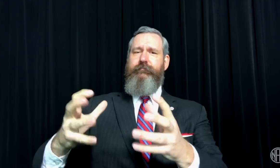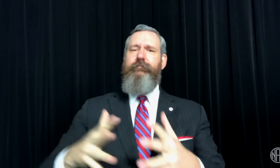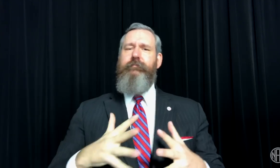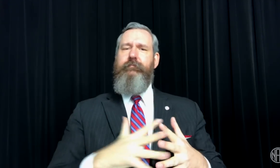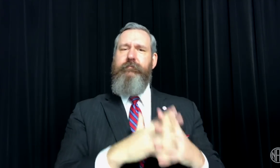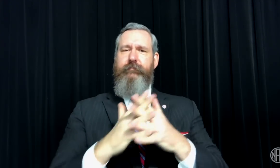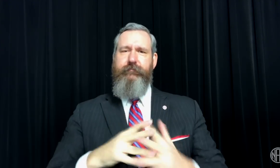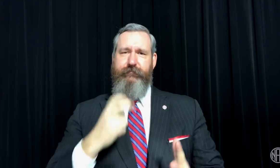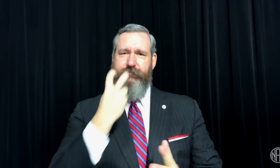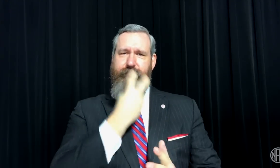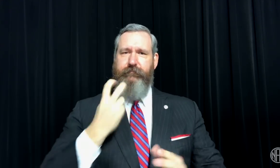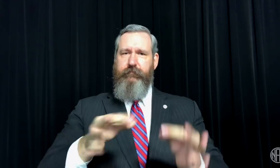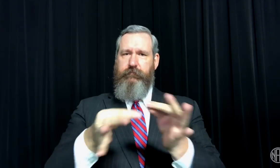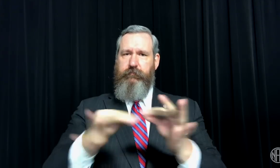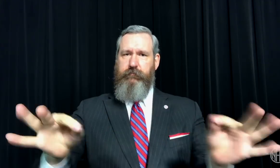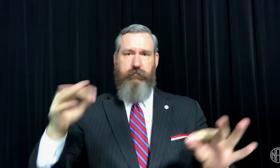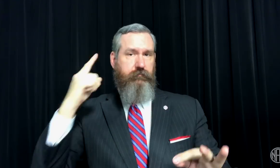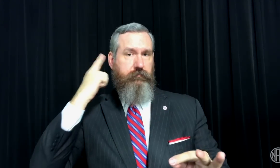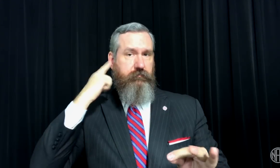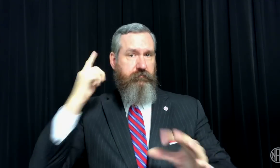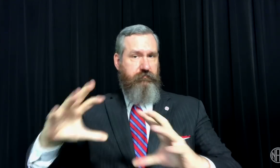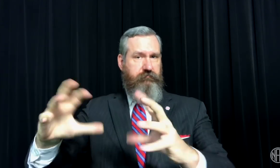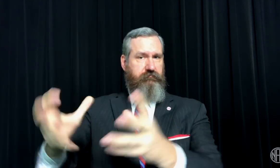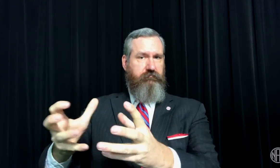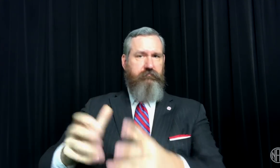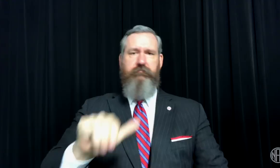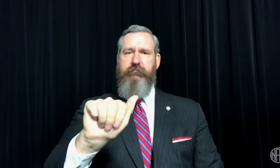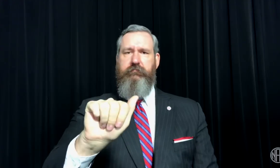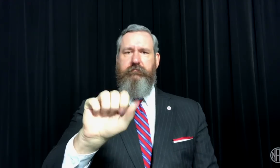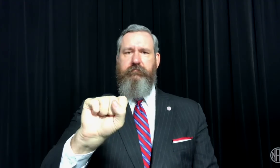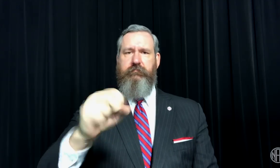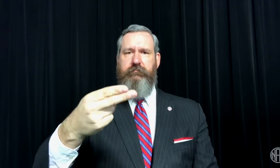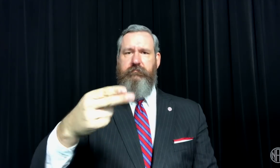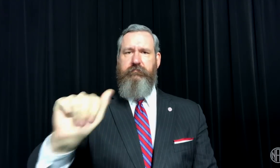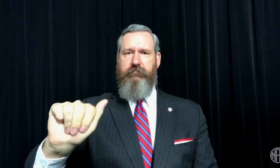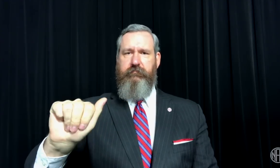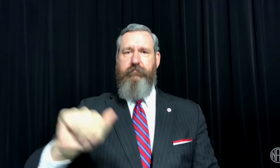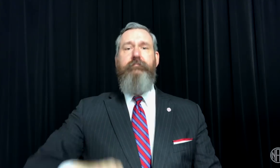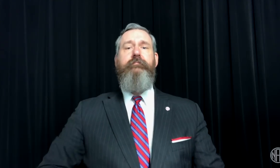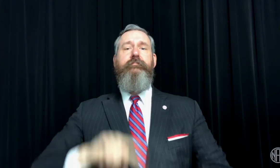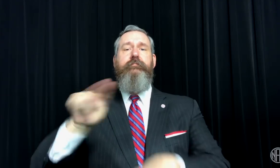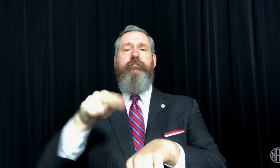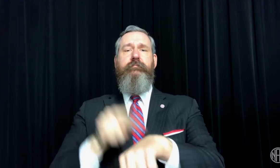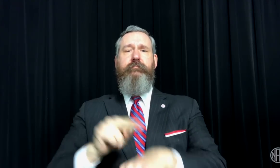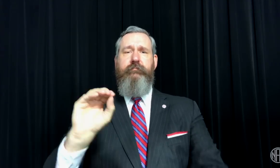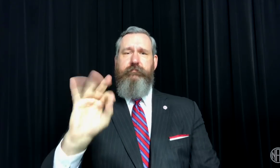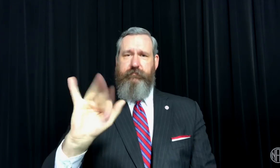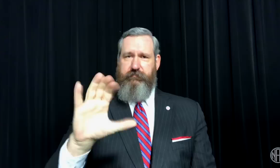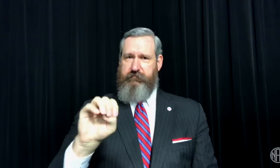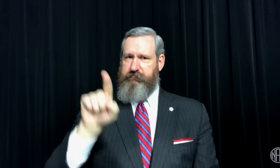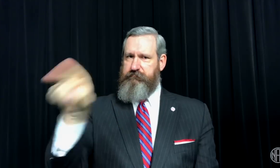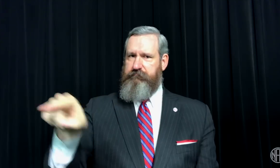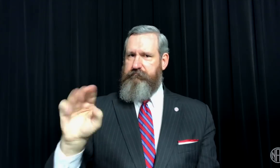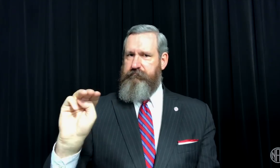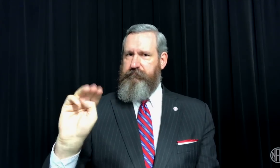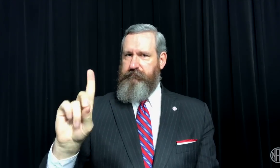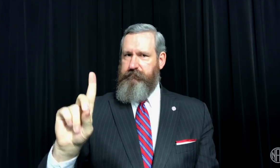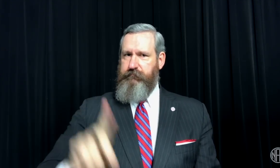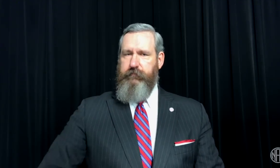American Speech-Language-Hearing Association (ASHA) National Office in Maryland.